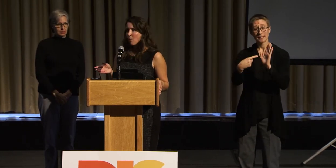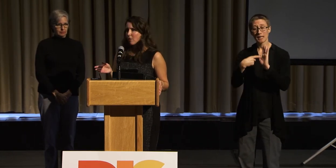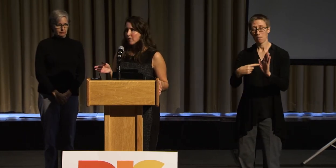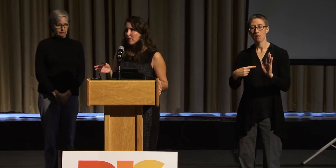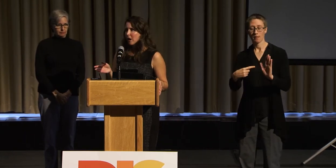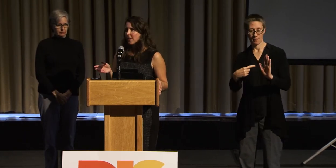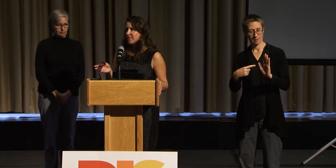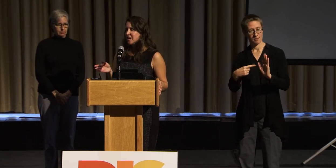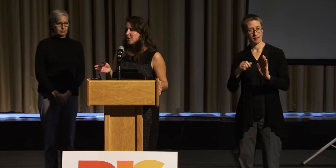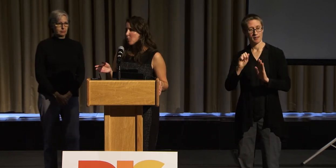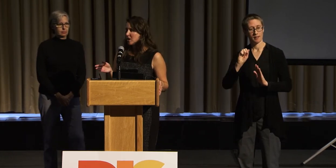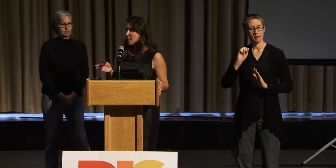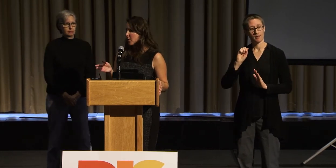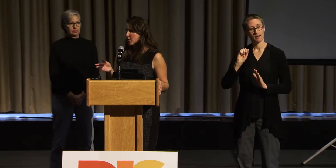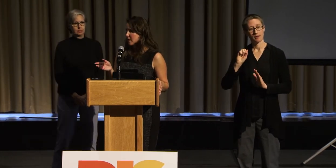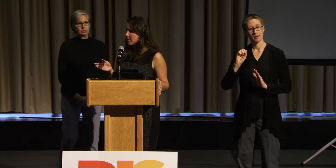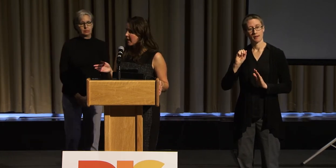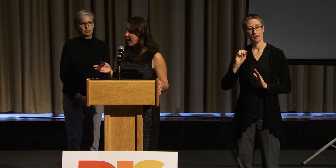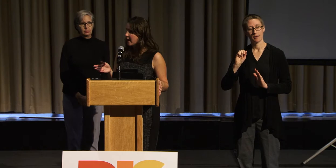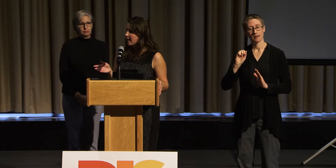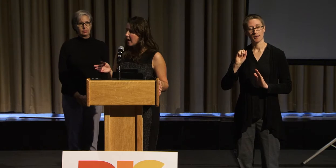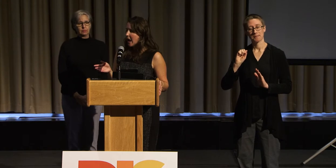or a theater wants to put on a play